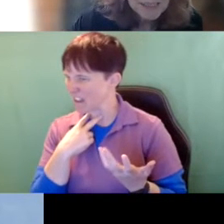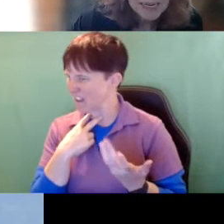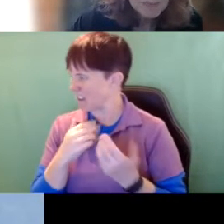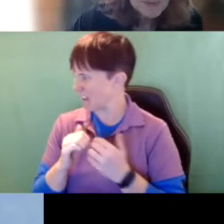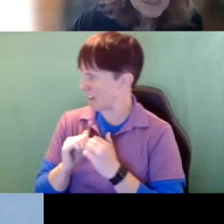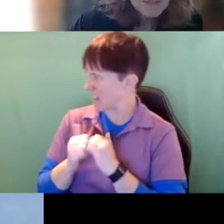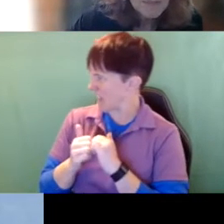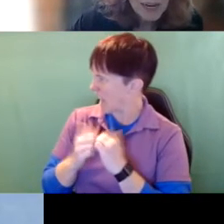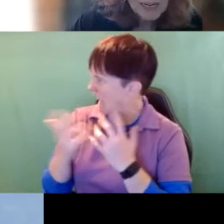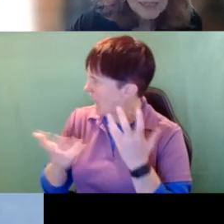examples of that